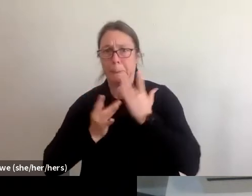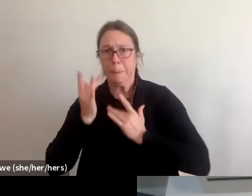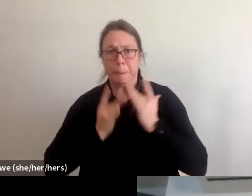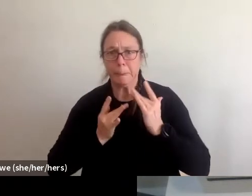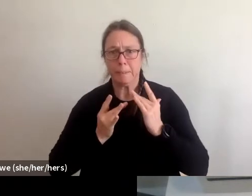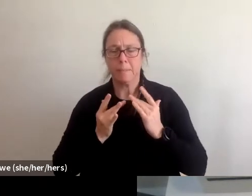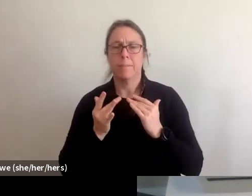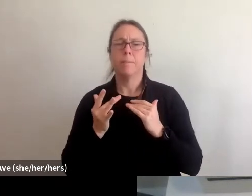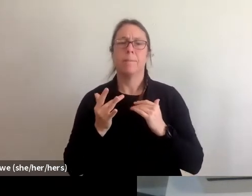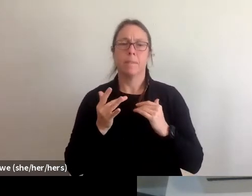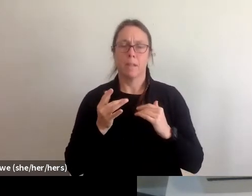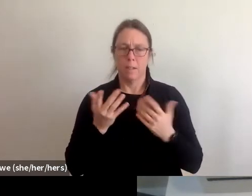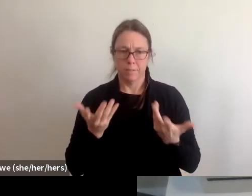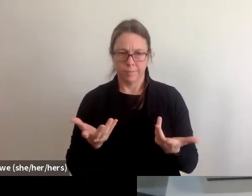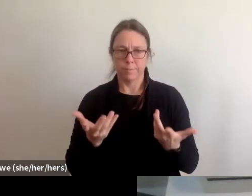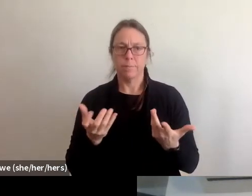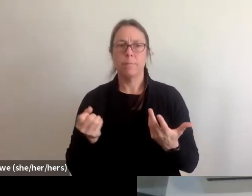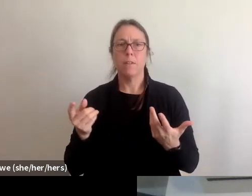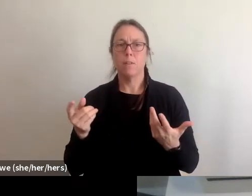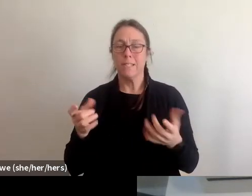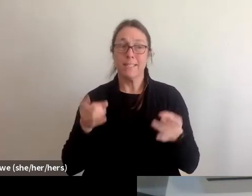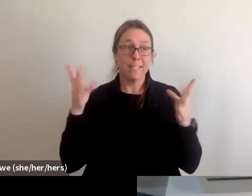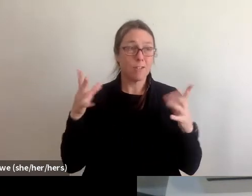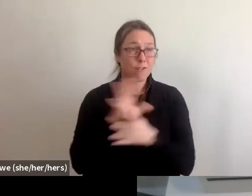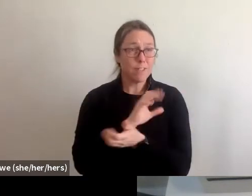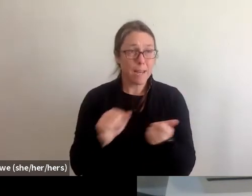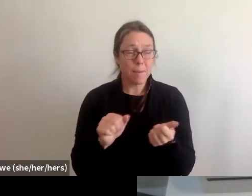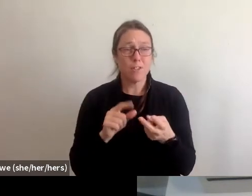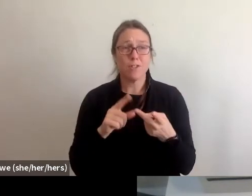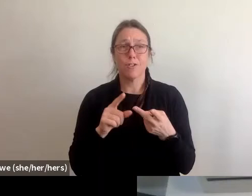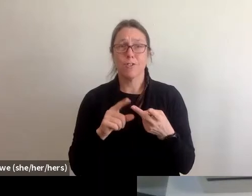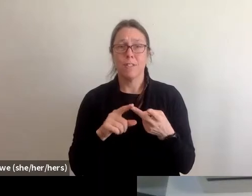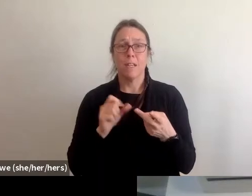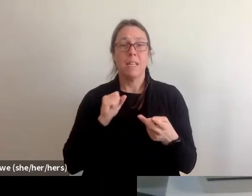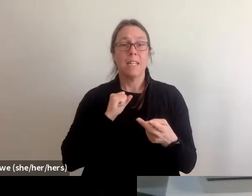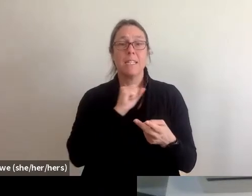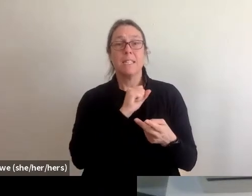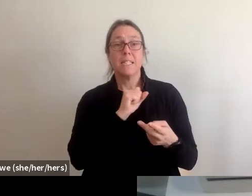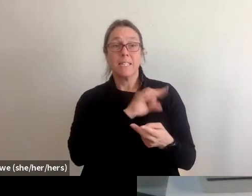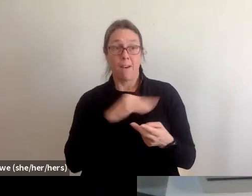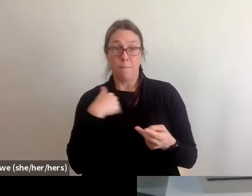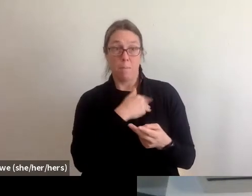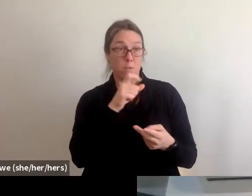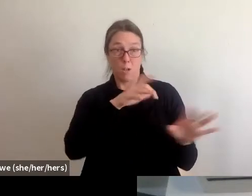like they've taken hits from disaster damage. They have staffers that have needed to evacuate and things like that.